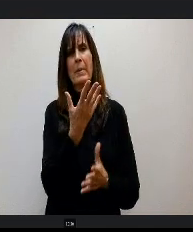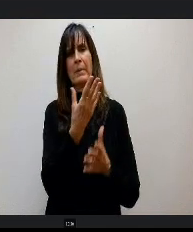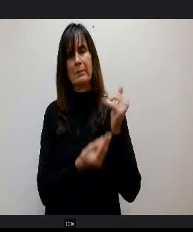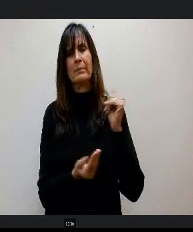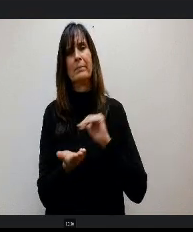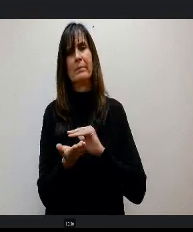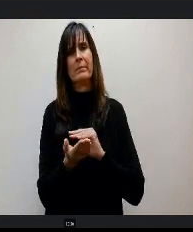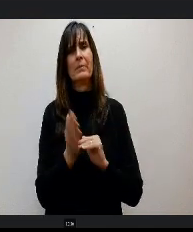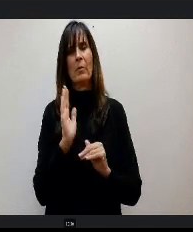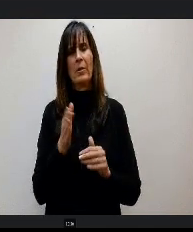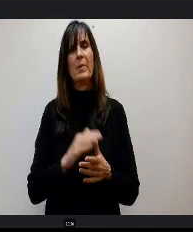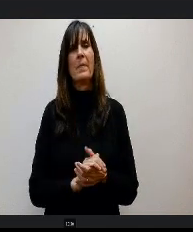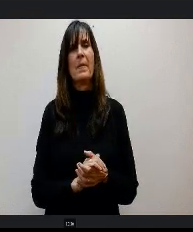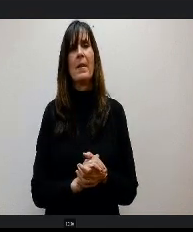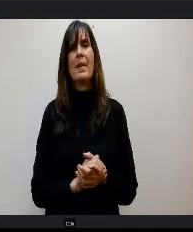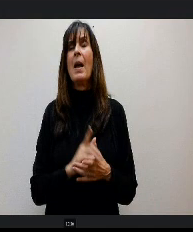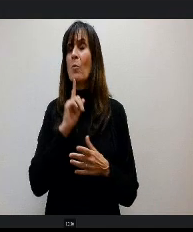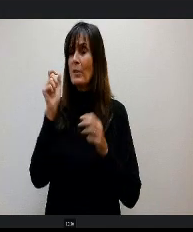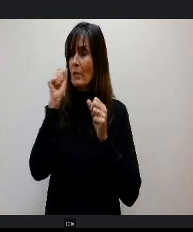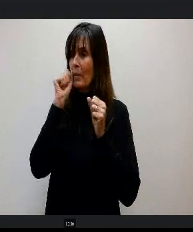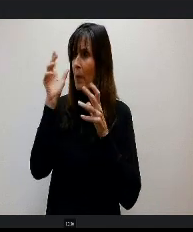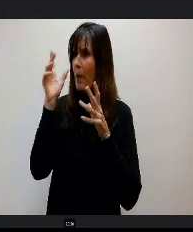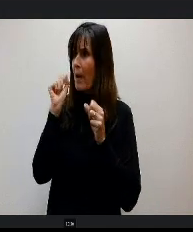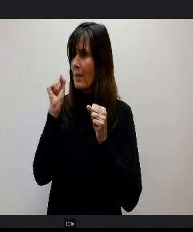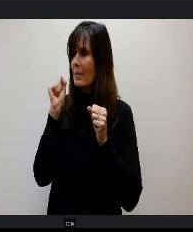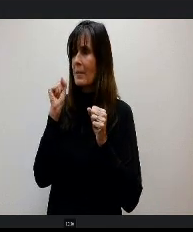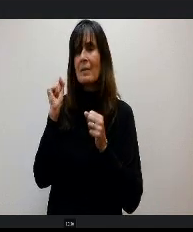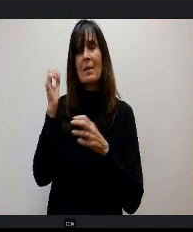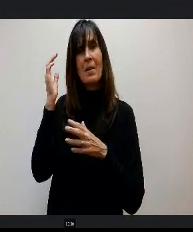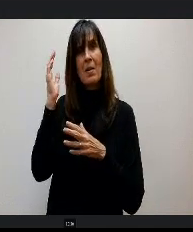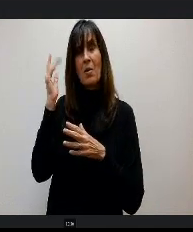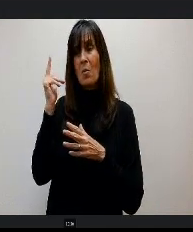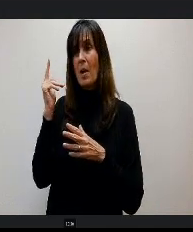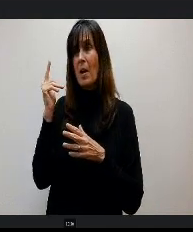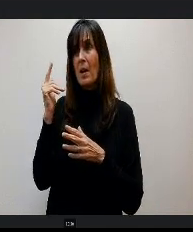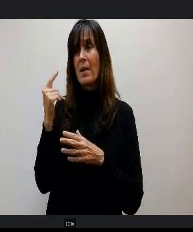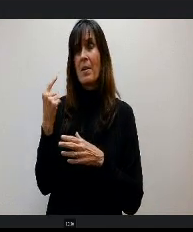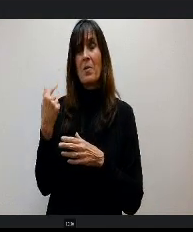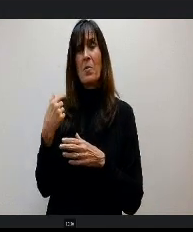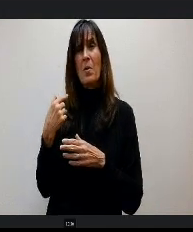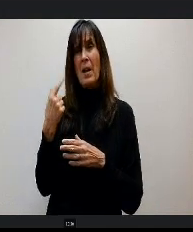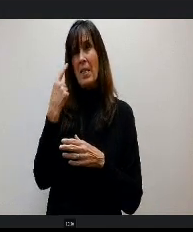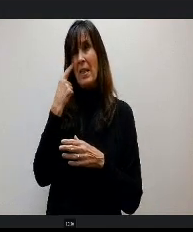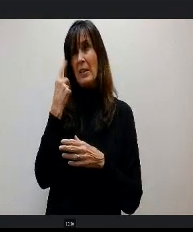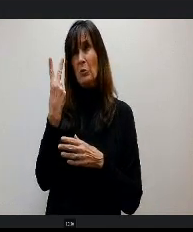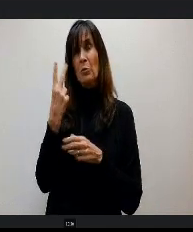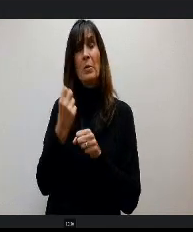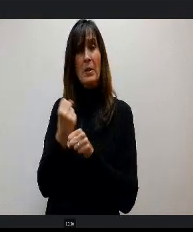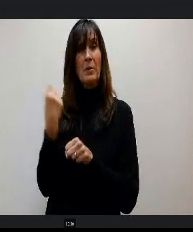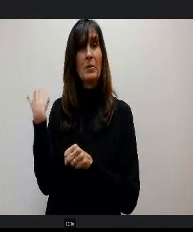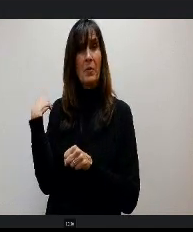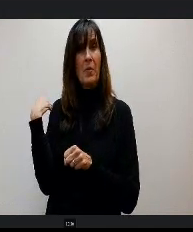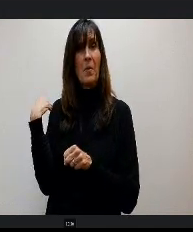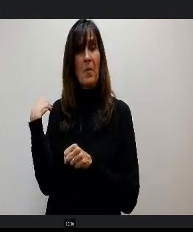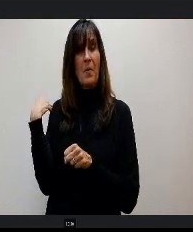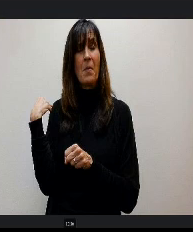s is really surprising to me because there's been one released I think two years ago for